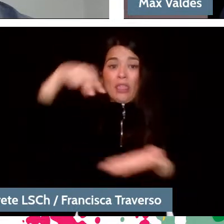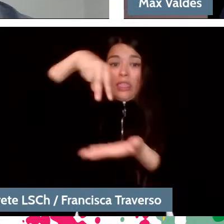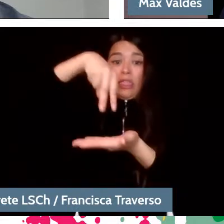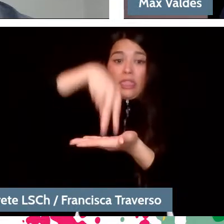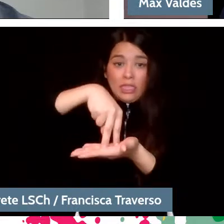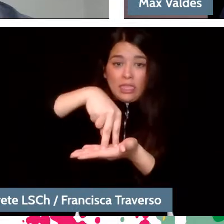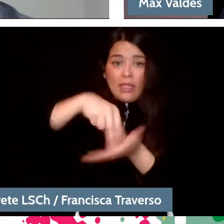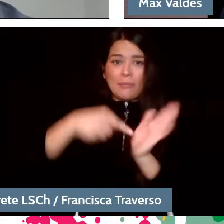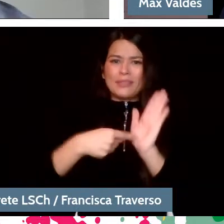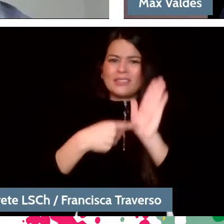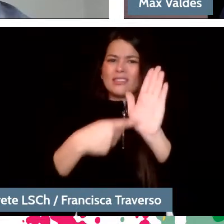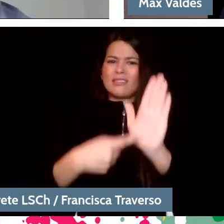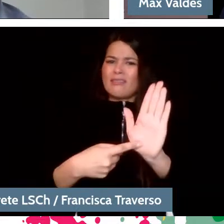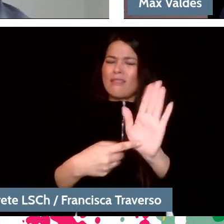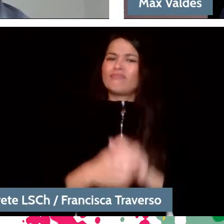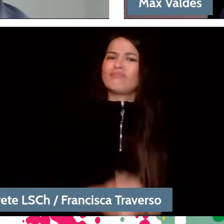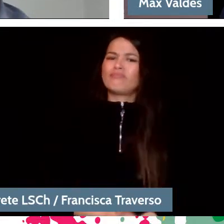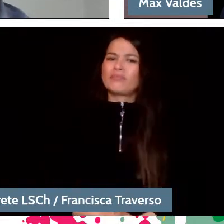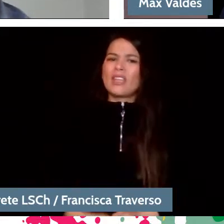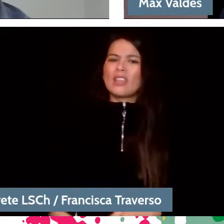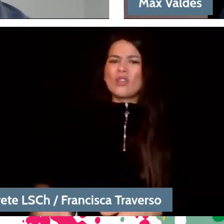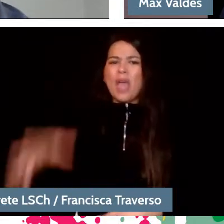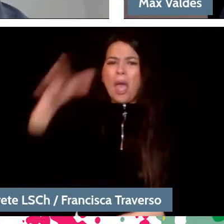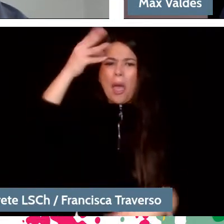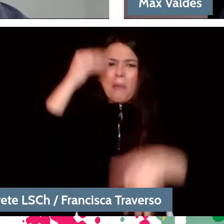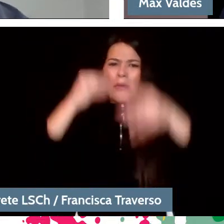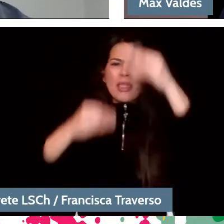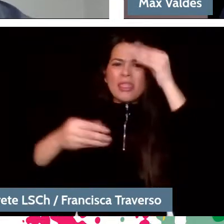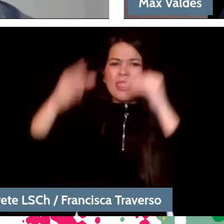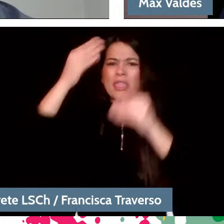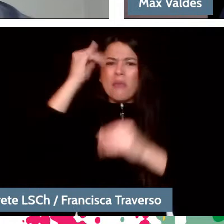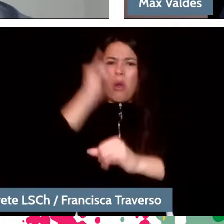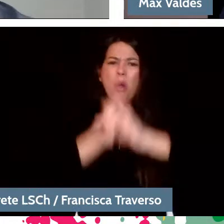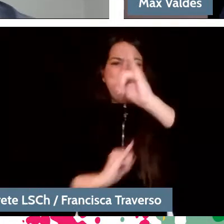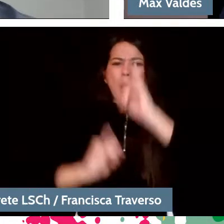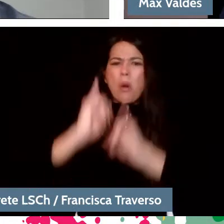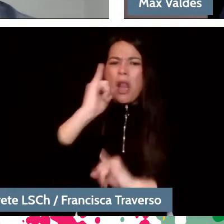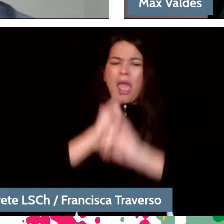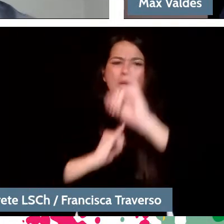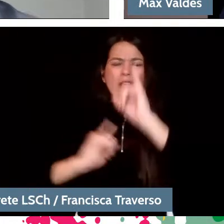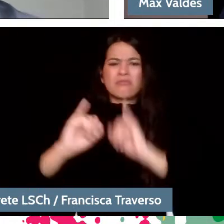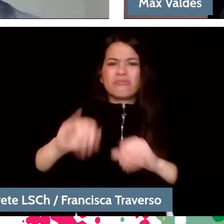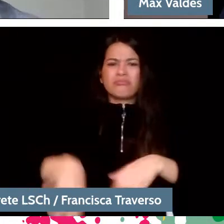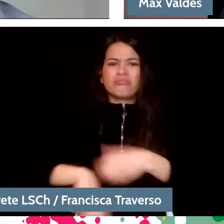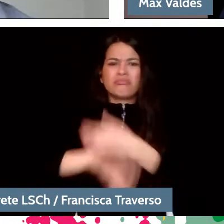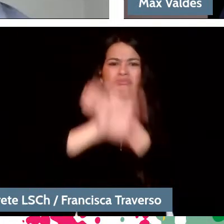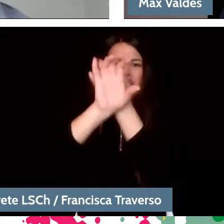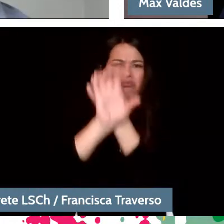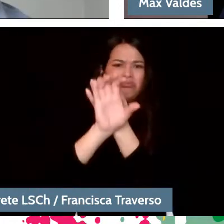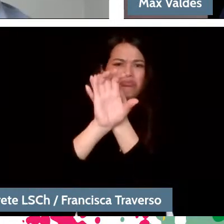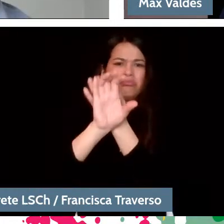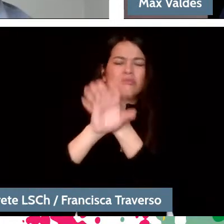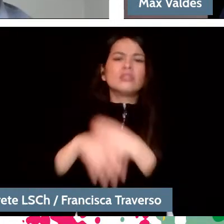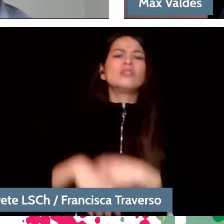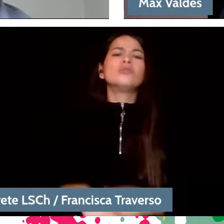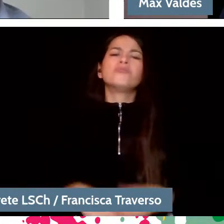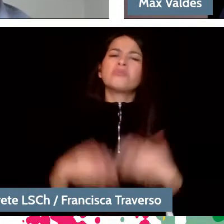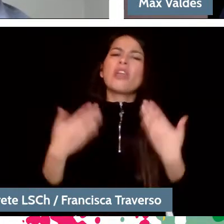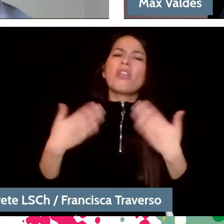led us to learn about transmission, this dialogue with the online and everything. I mean, there's an idea of: "Well, let's put it behind us, let's go back to how we were before."